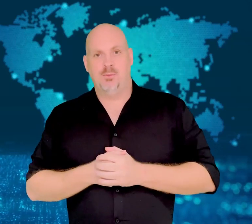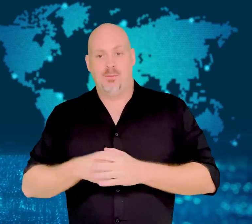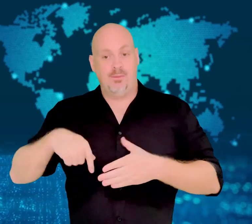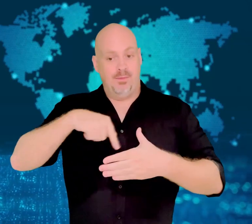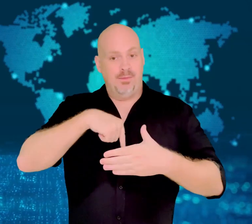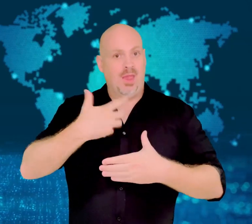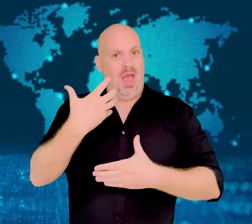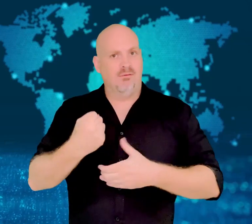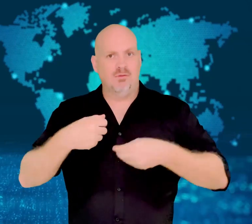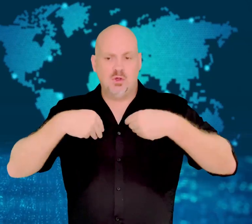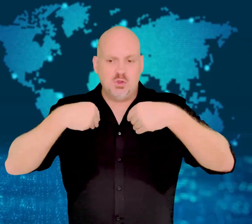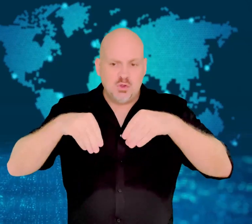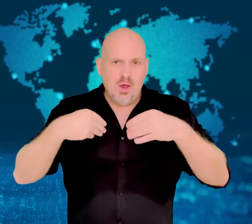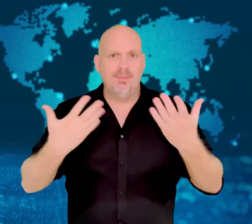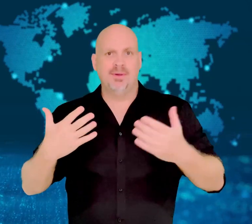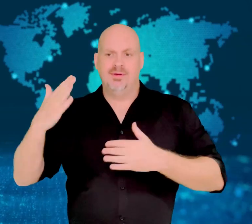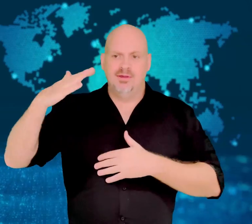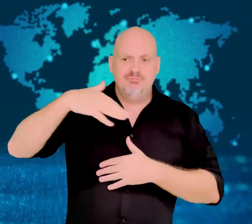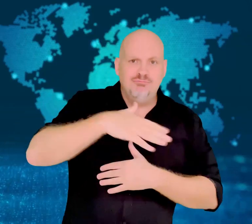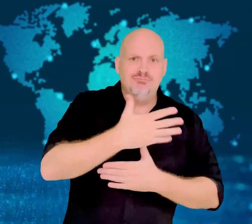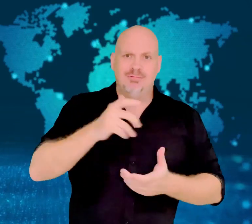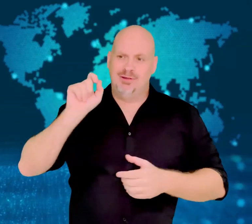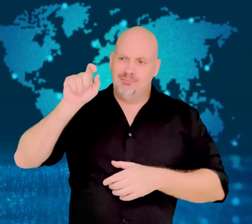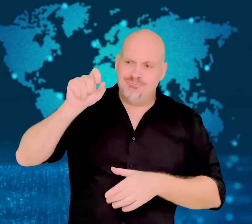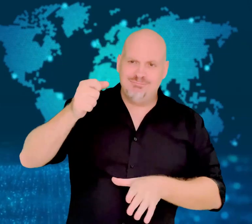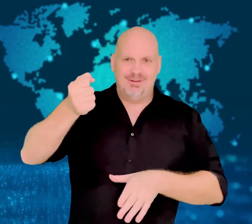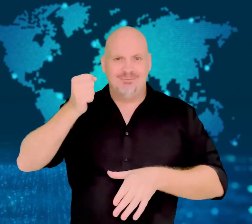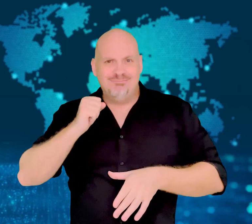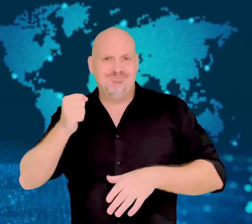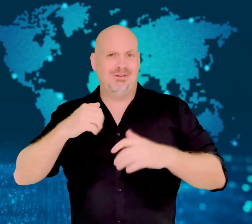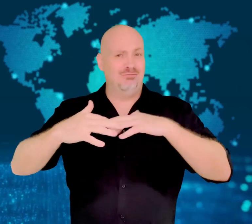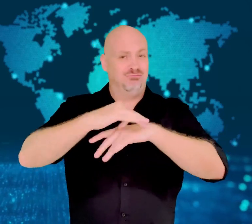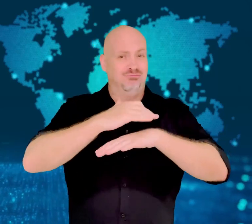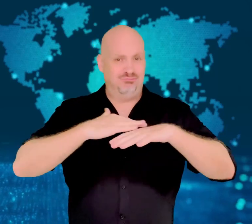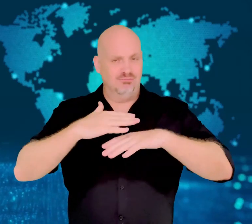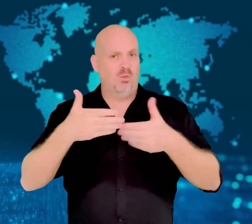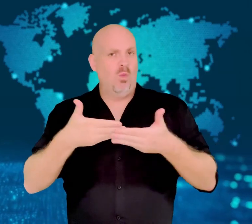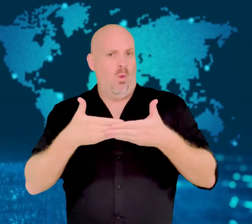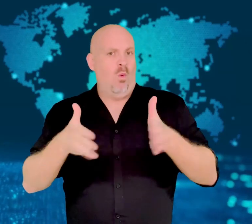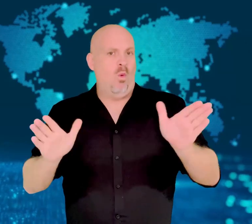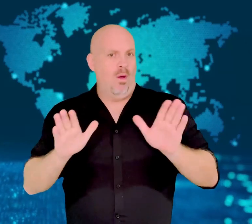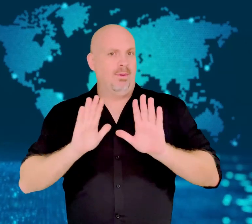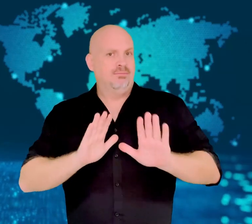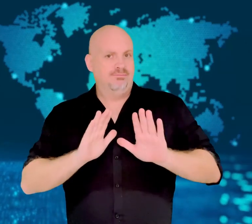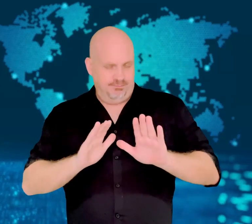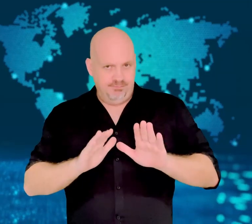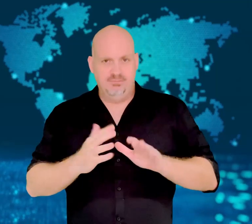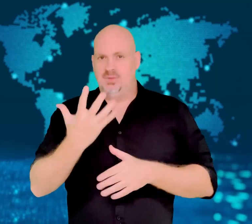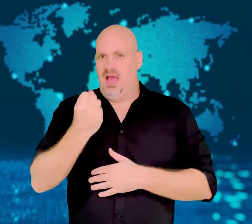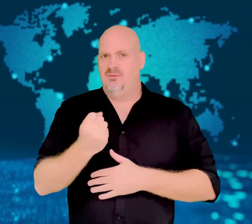They announced the shops and amusements would be left running,